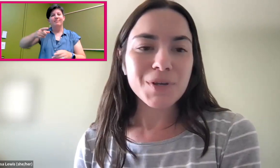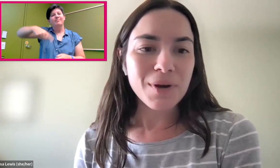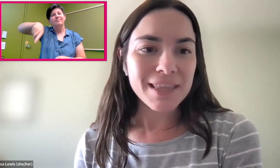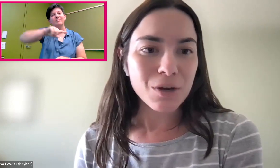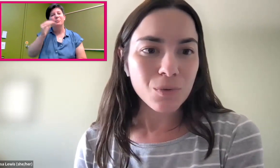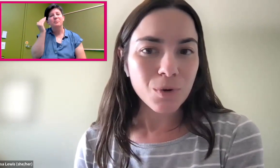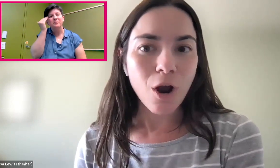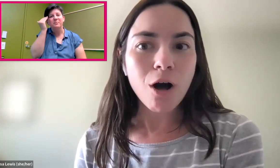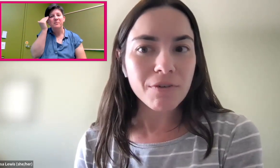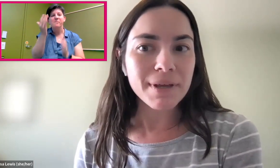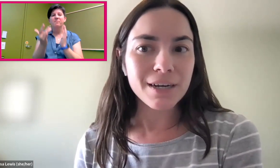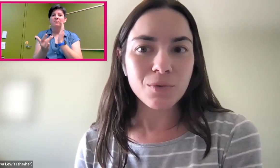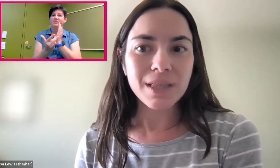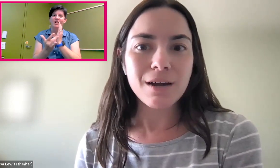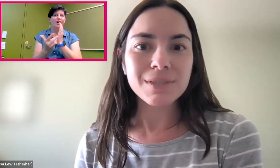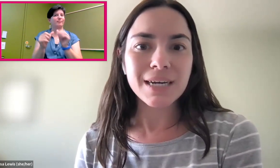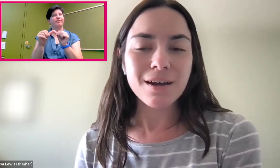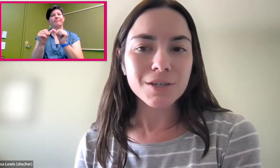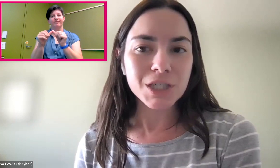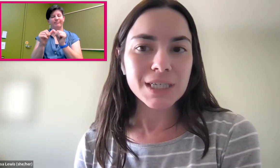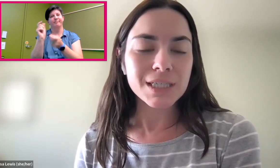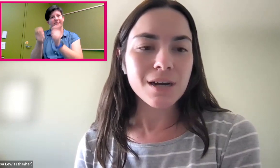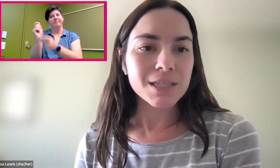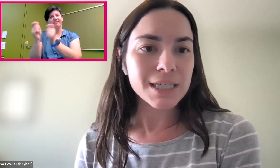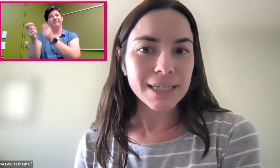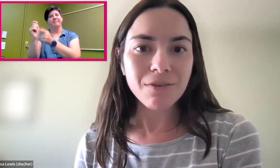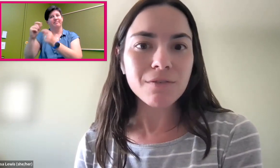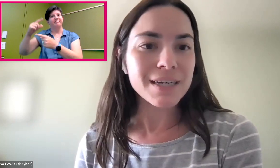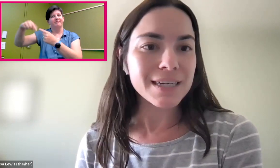I think we're all familiar with how technology is constantly evolving.